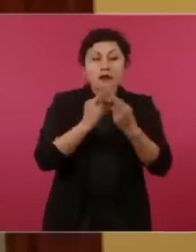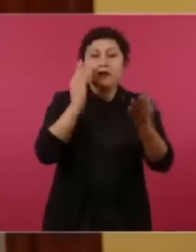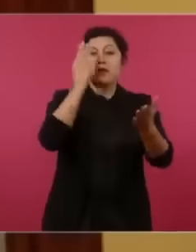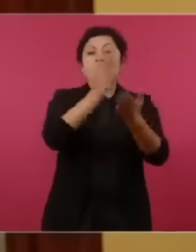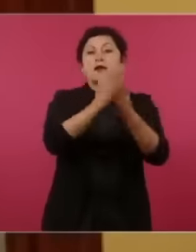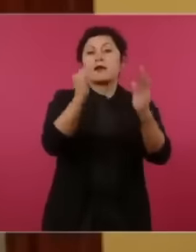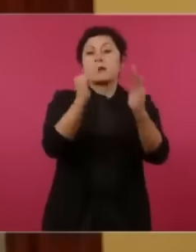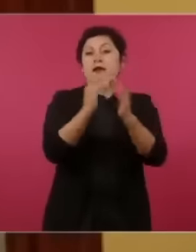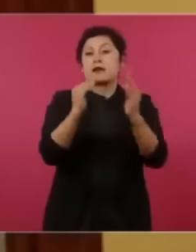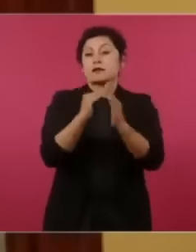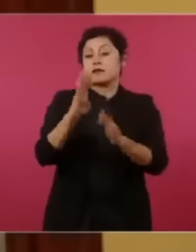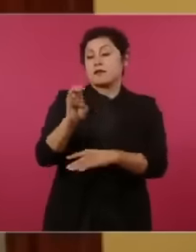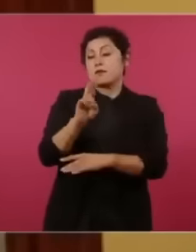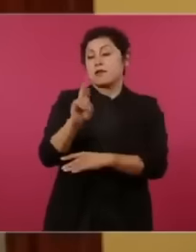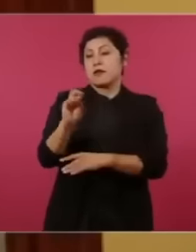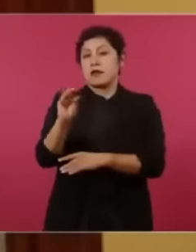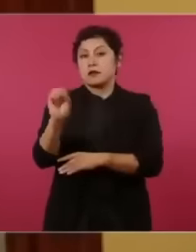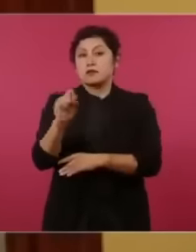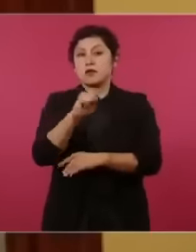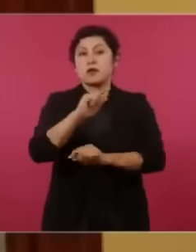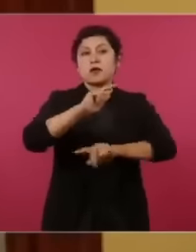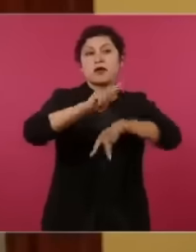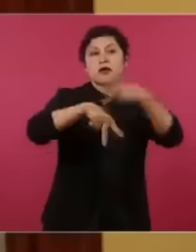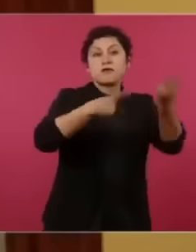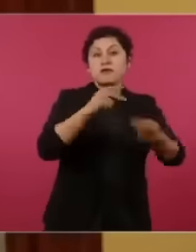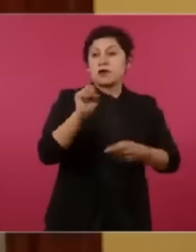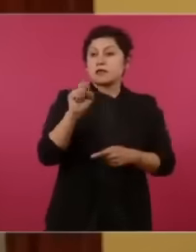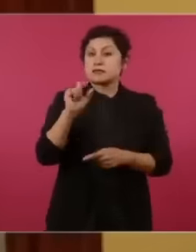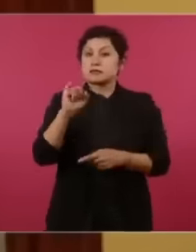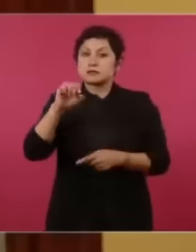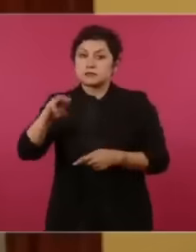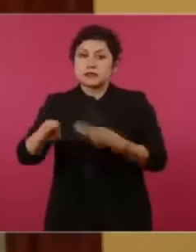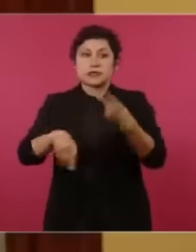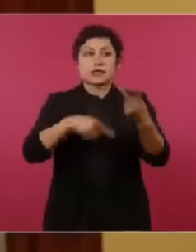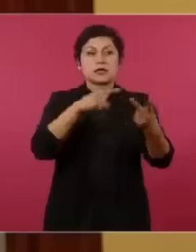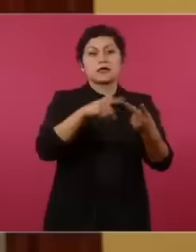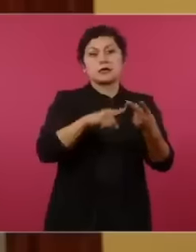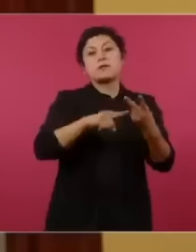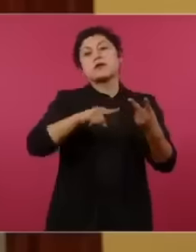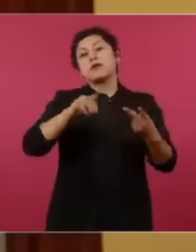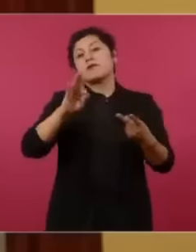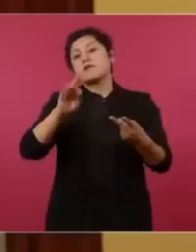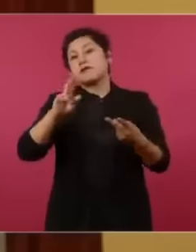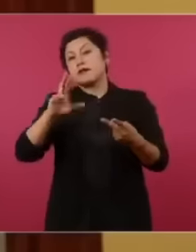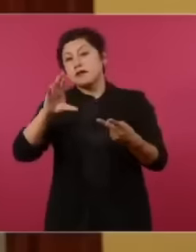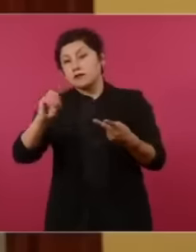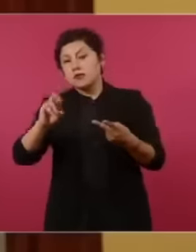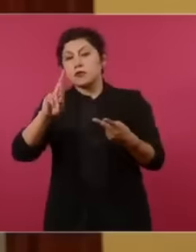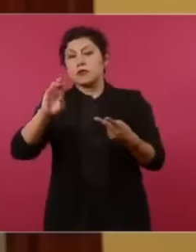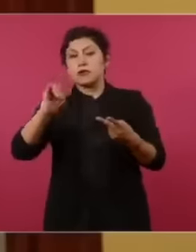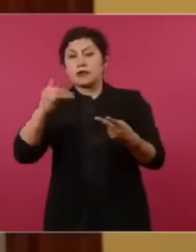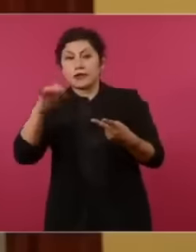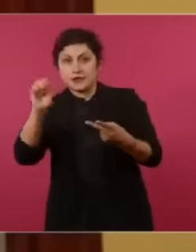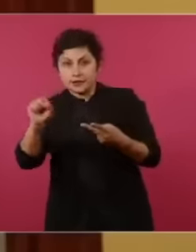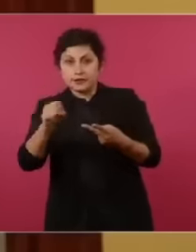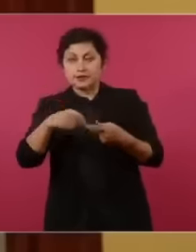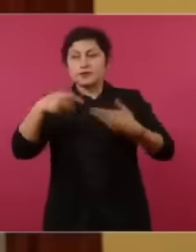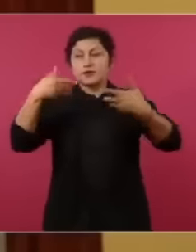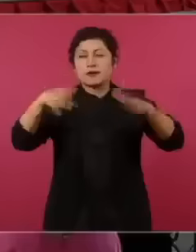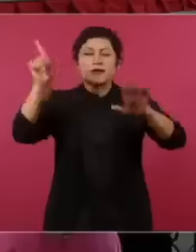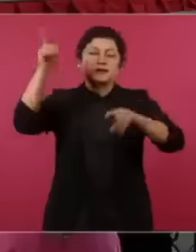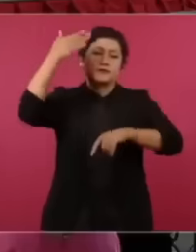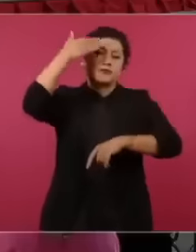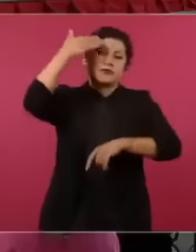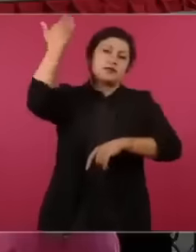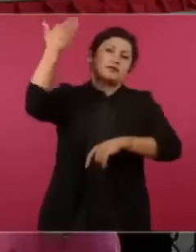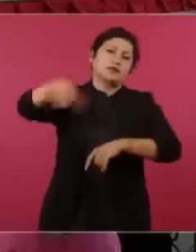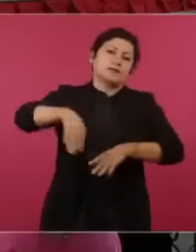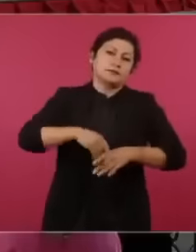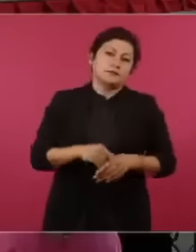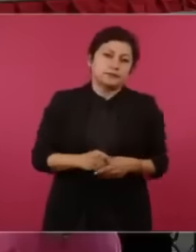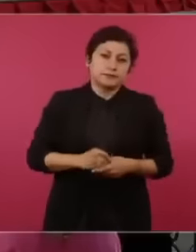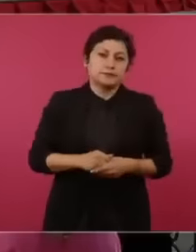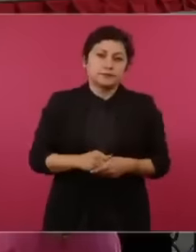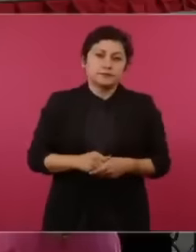some personalities like Carlos Slin Federico Reyes Heroles You can imagine, I have